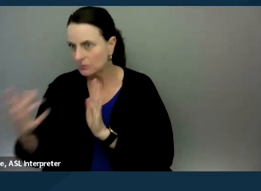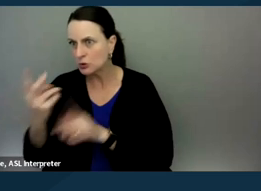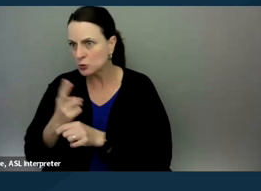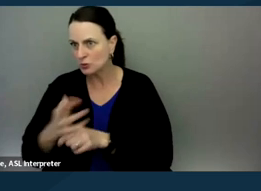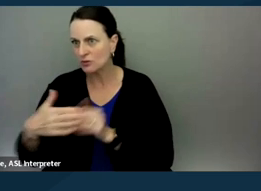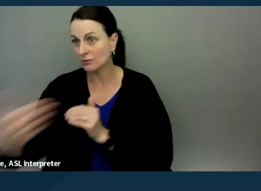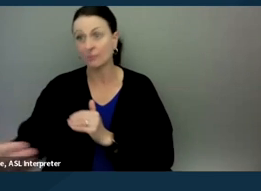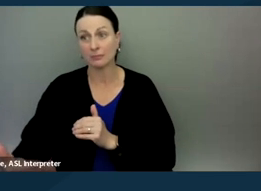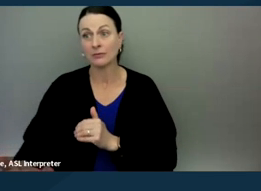And then going back to again